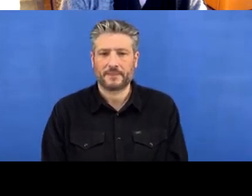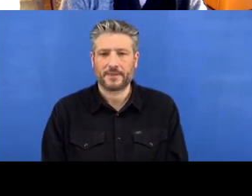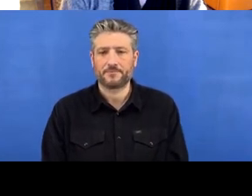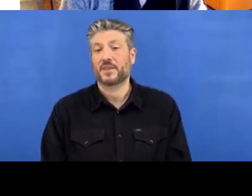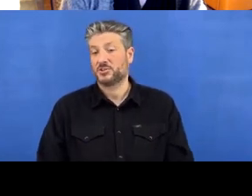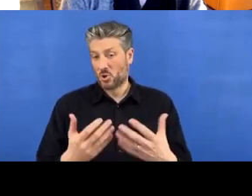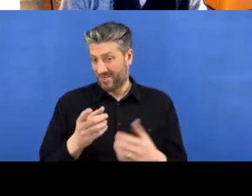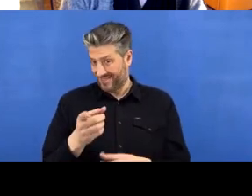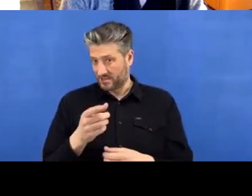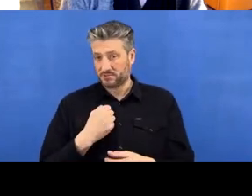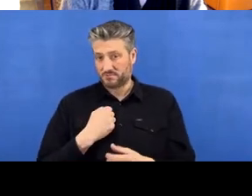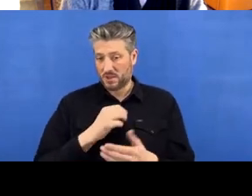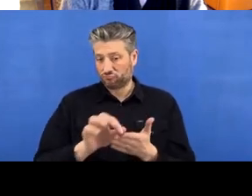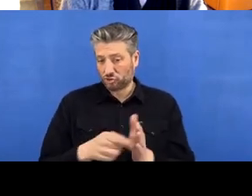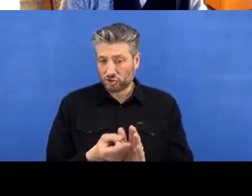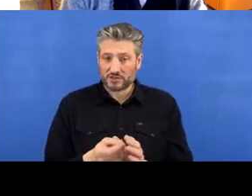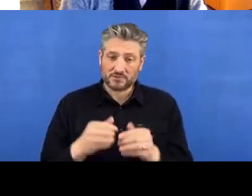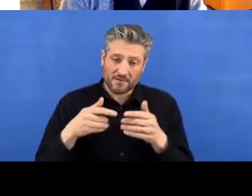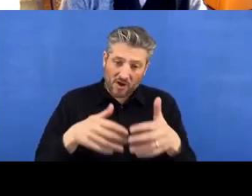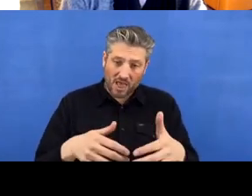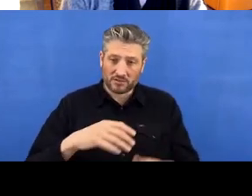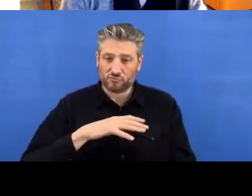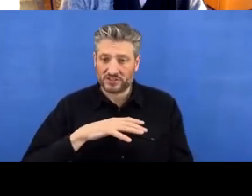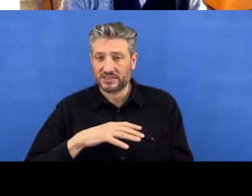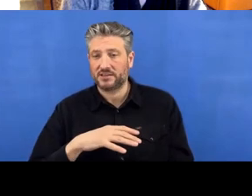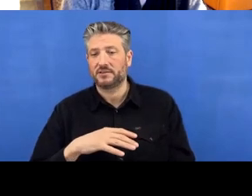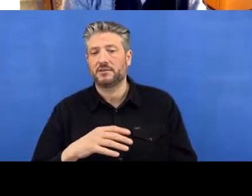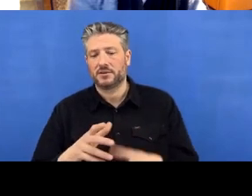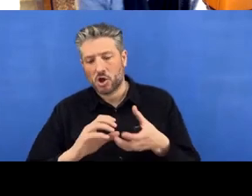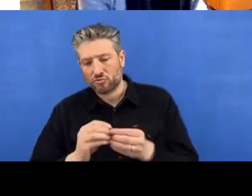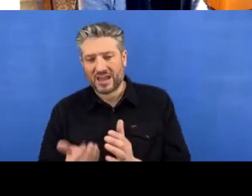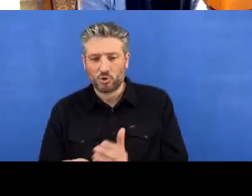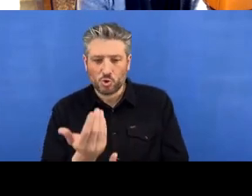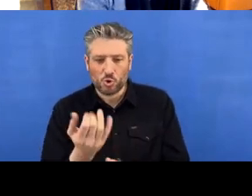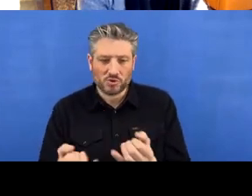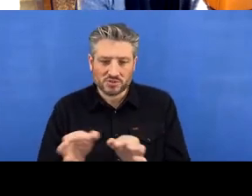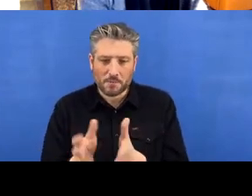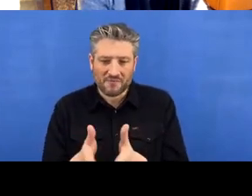I’m gonna create a new sub-folder because it's good practice, right? So maybe I’ve got my